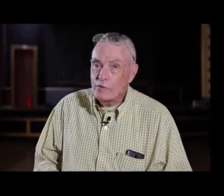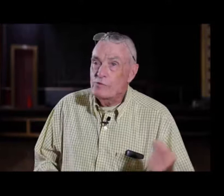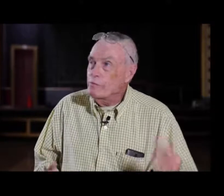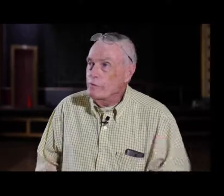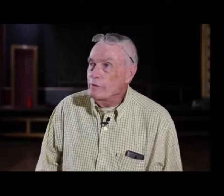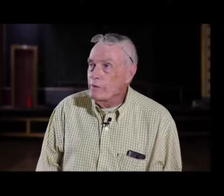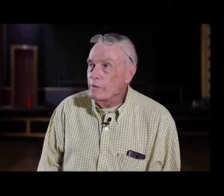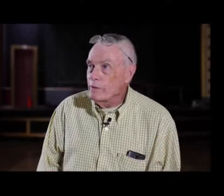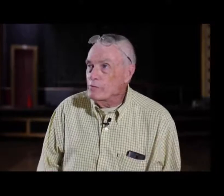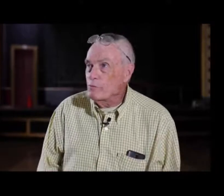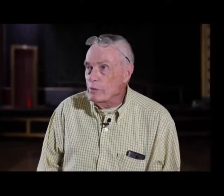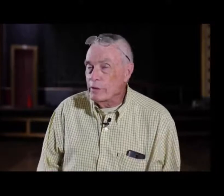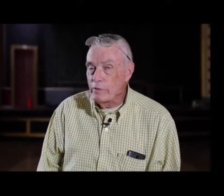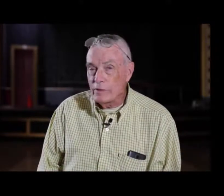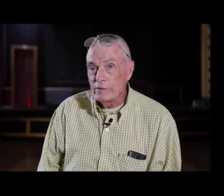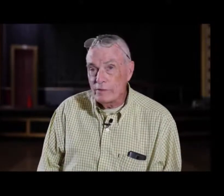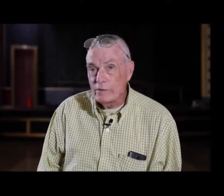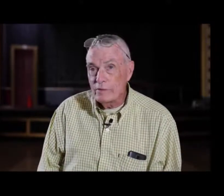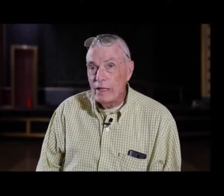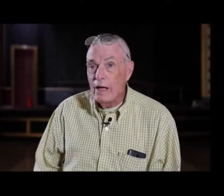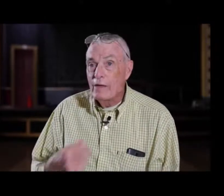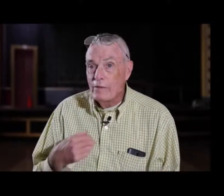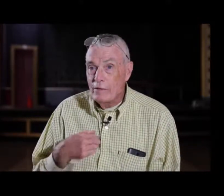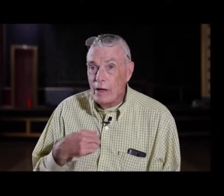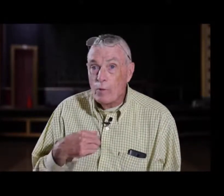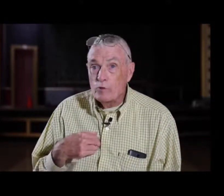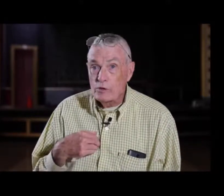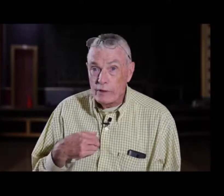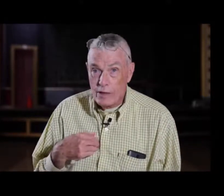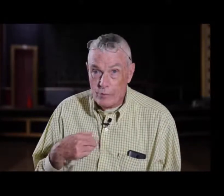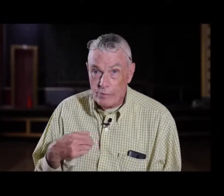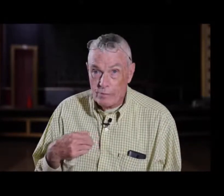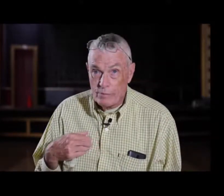and that emotional support of somebody in the car saying